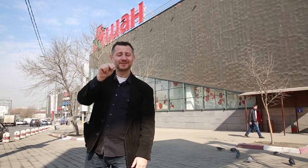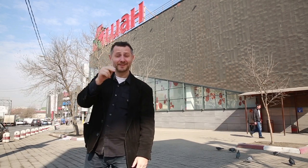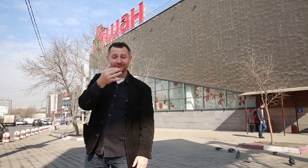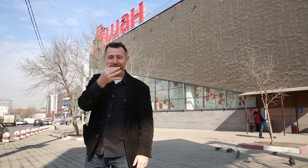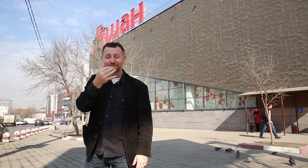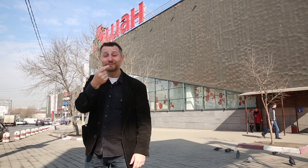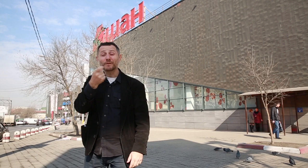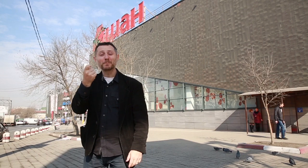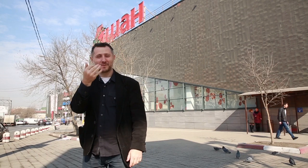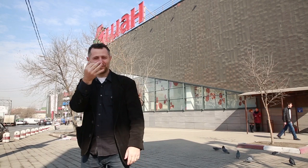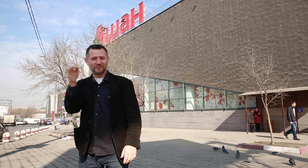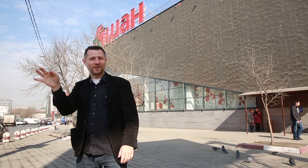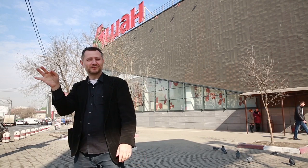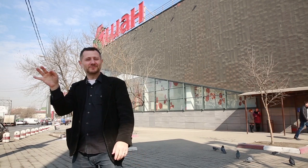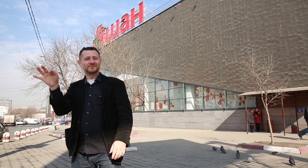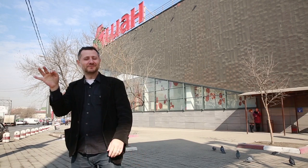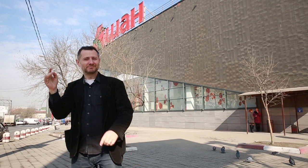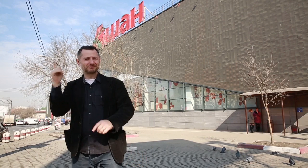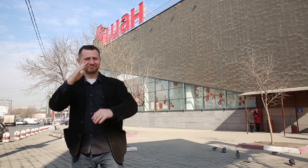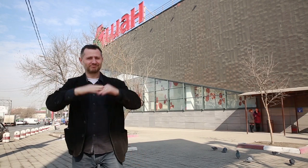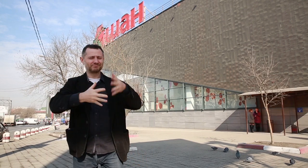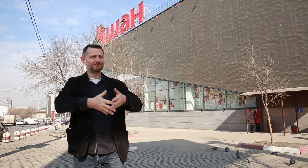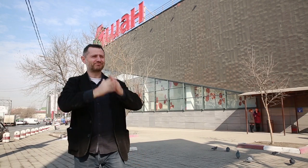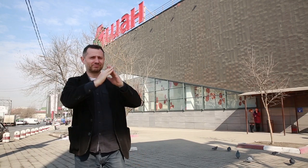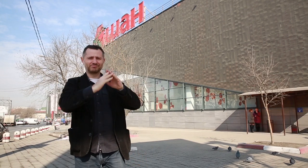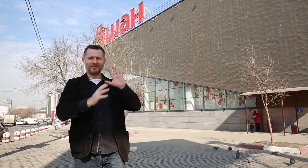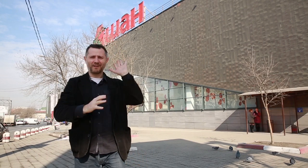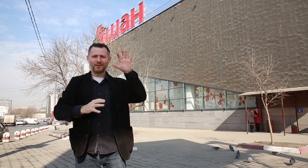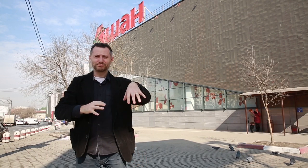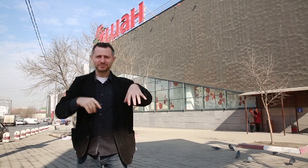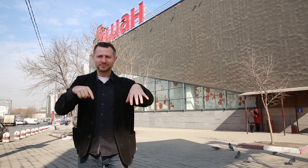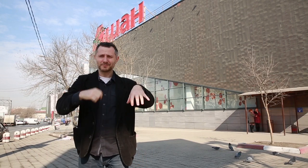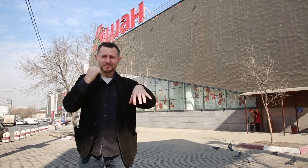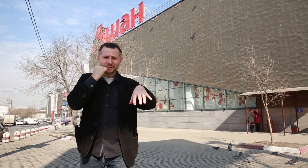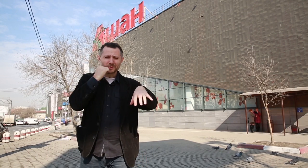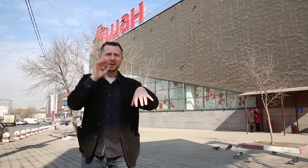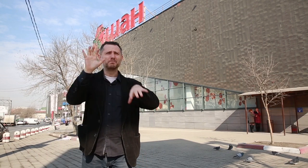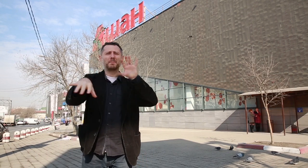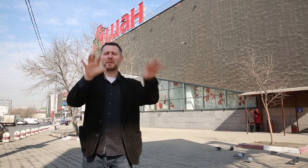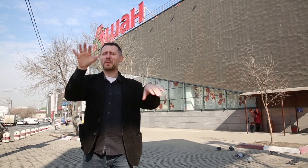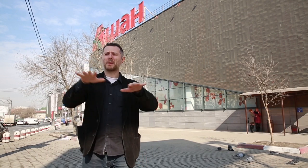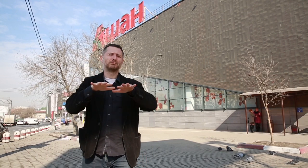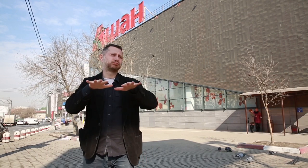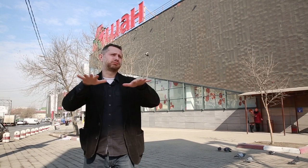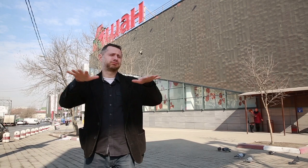a French chain of hypermarkets. They have stores here in Moscow as well as all over